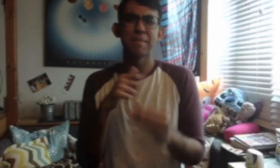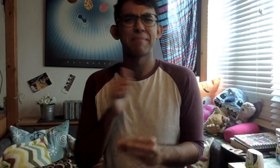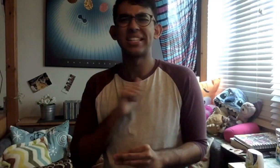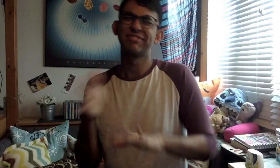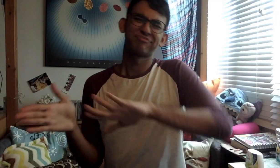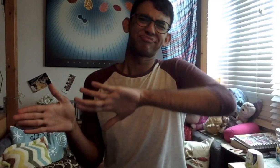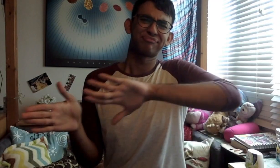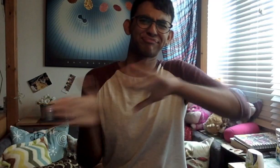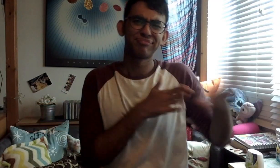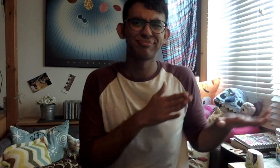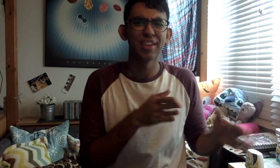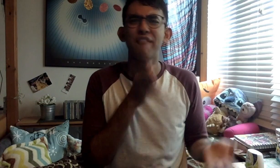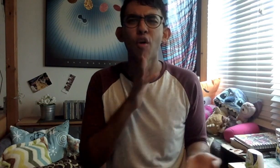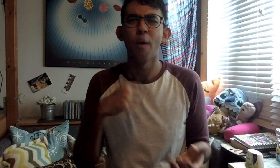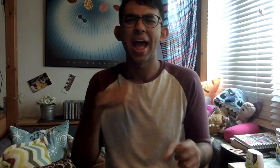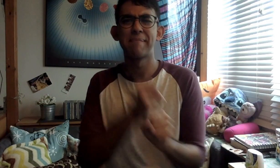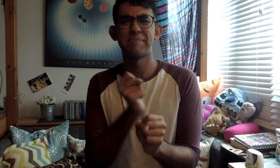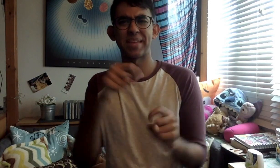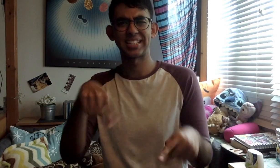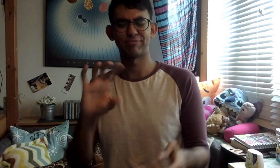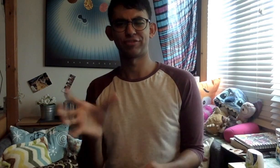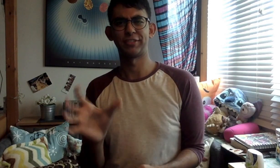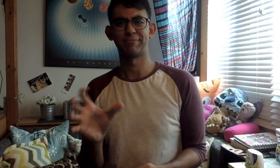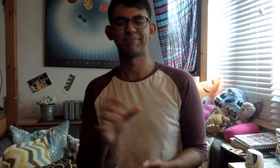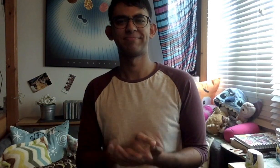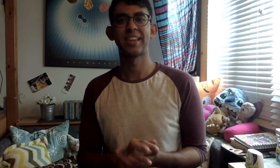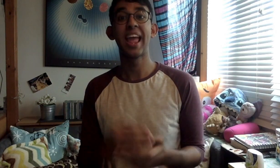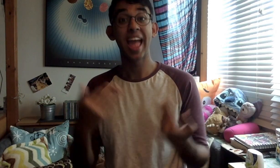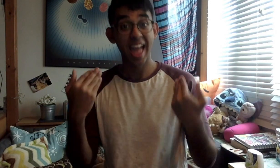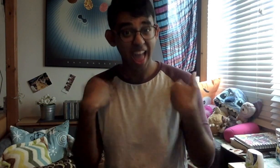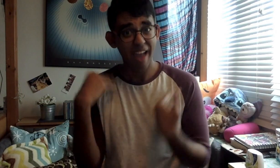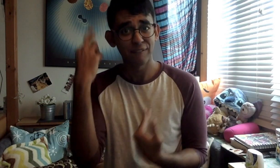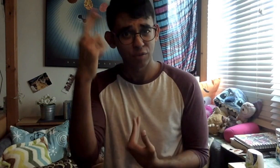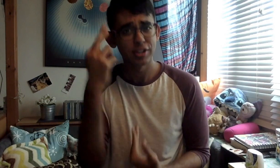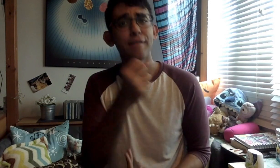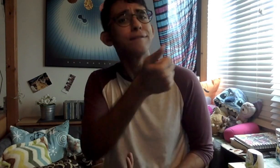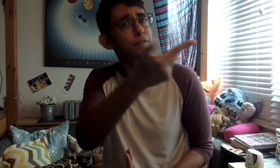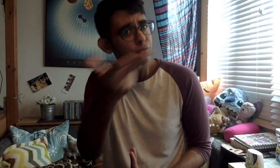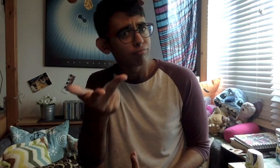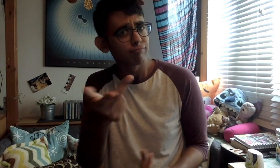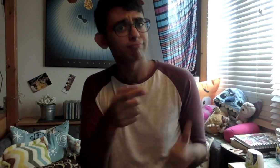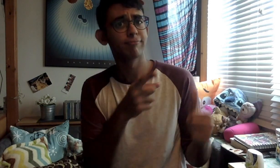But enough about me. Why did I create this channel? There are a couple of reasons.